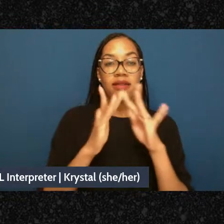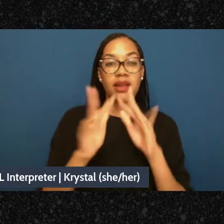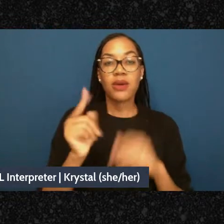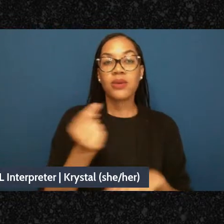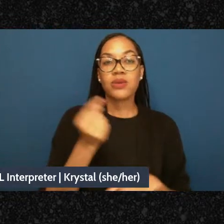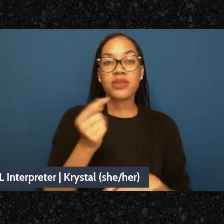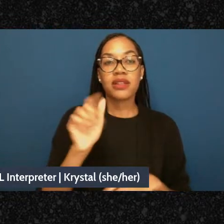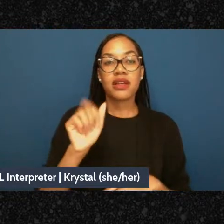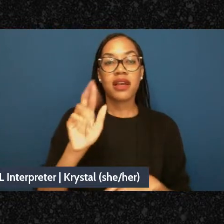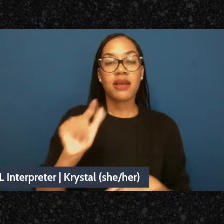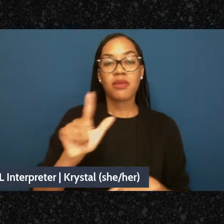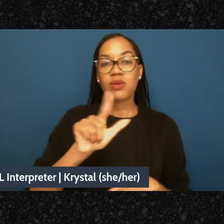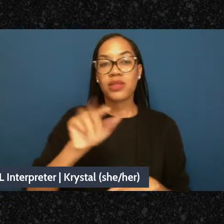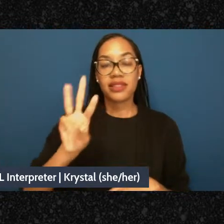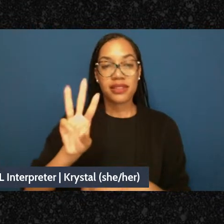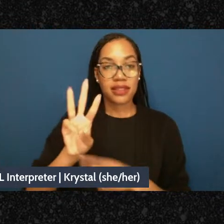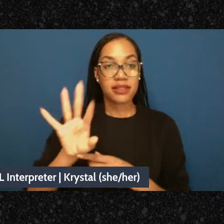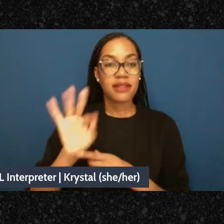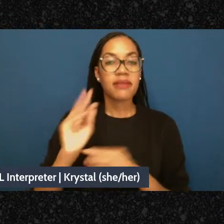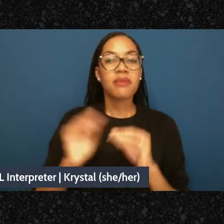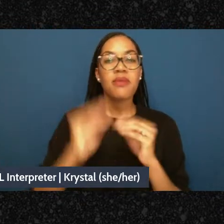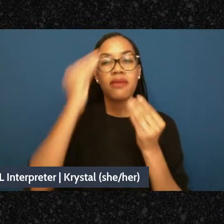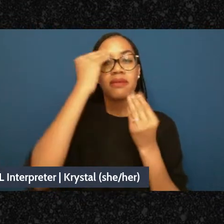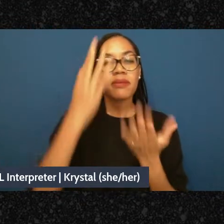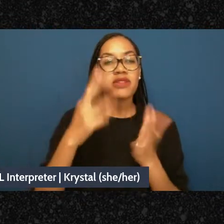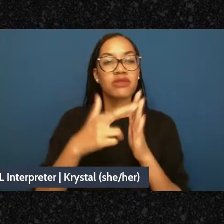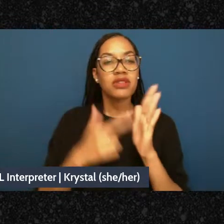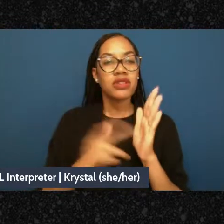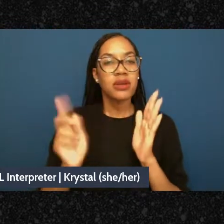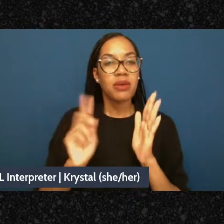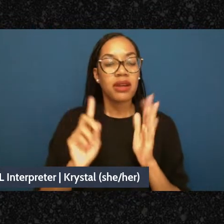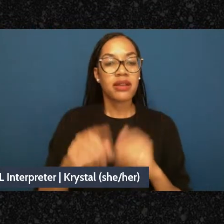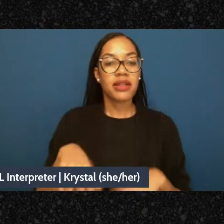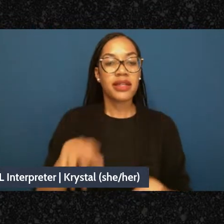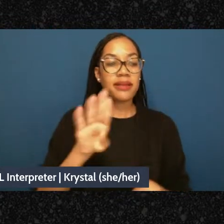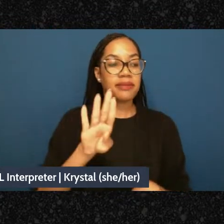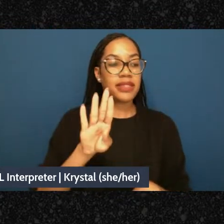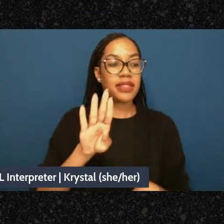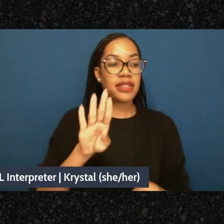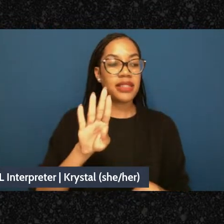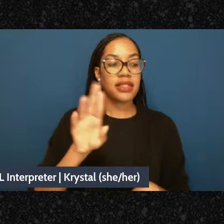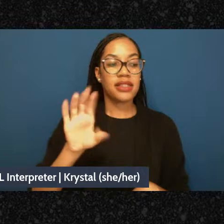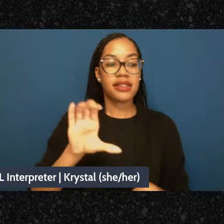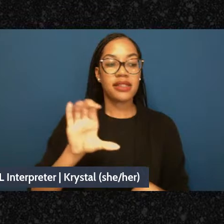and you can find more information and registration at bcrw.barnard.edu.